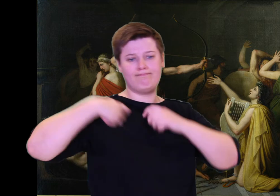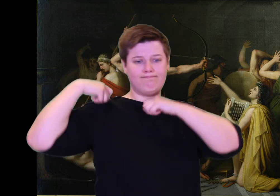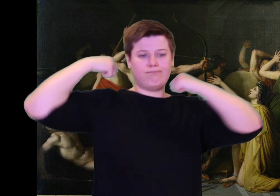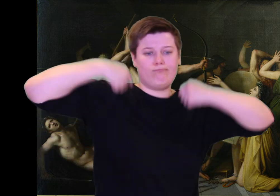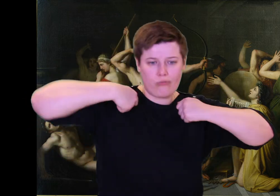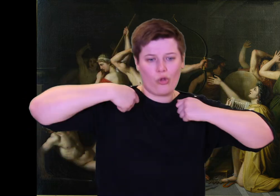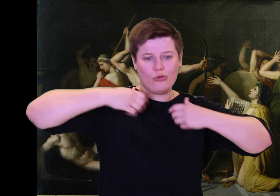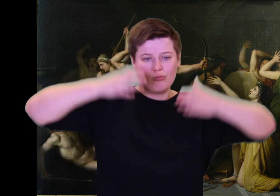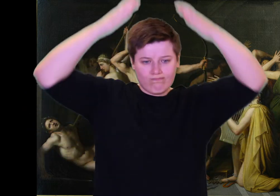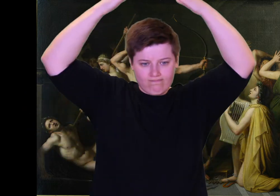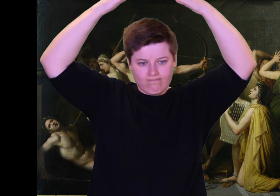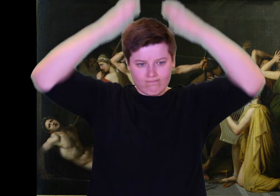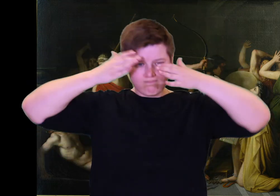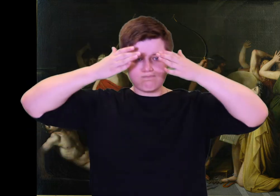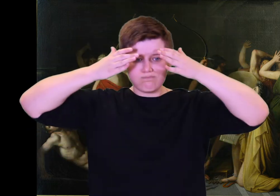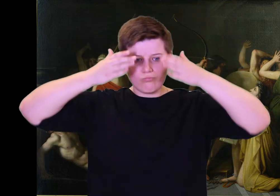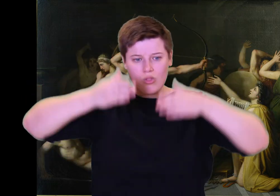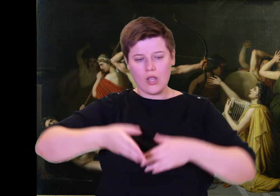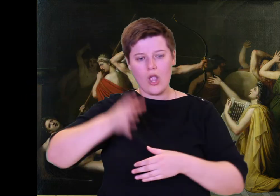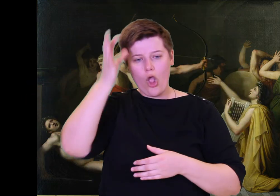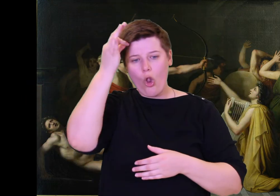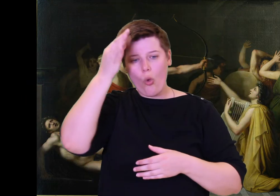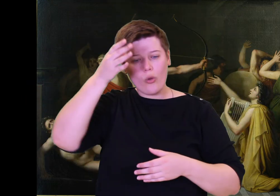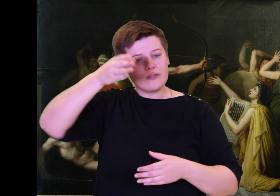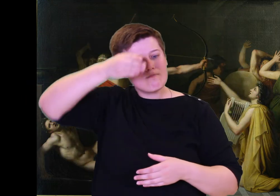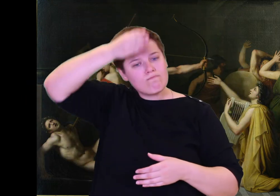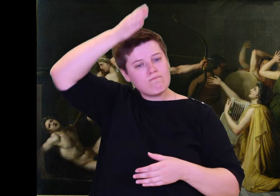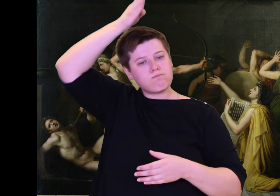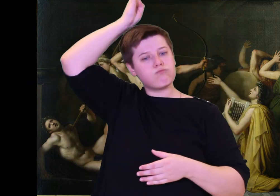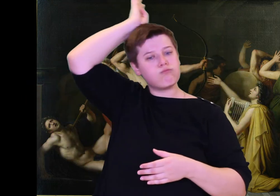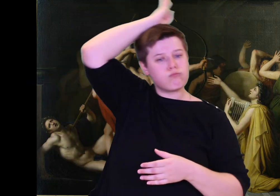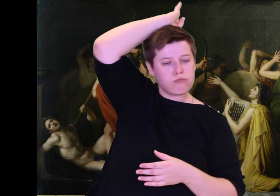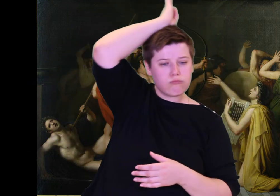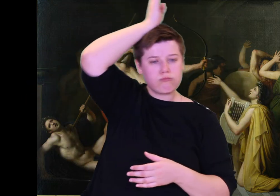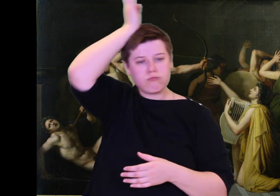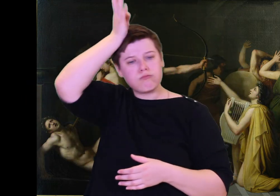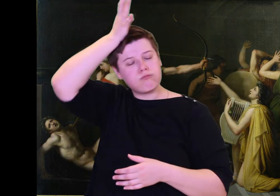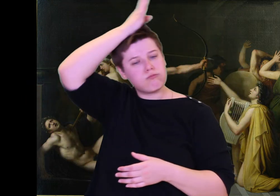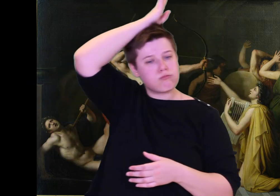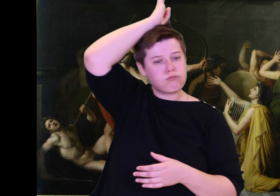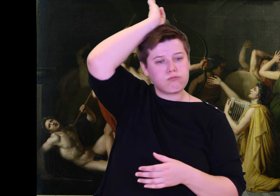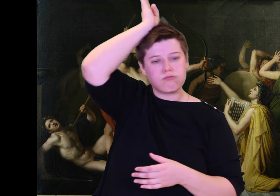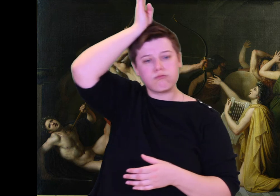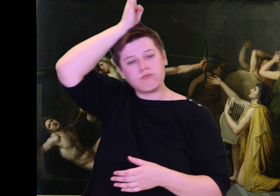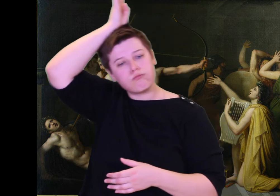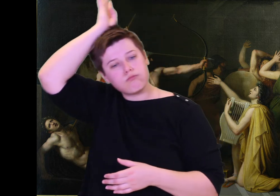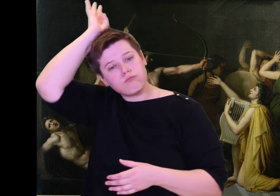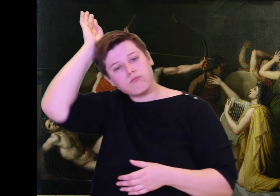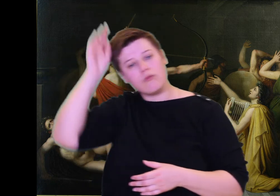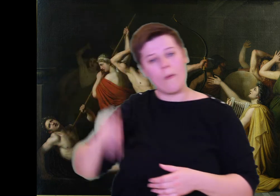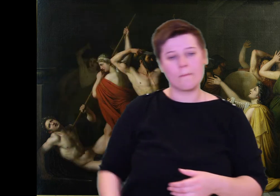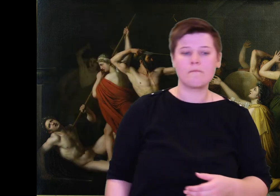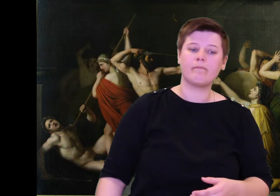two herdsmen, since we all need weapons." Odysseus the master planner answered, "Run